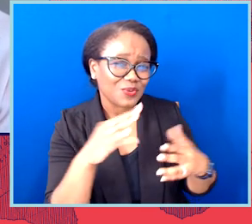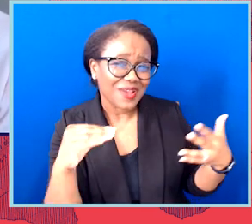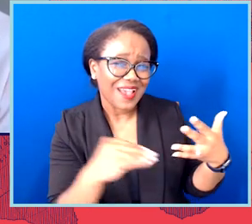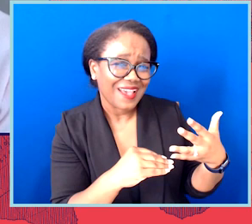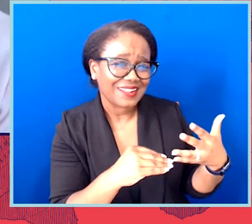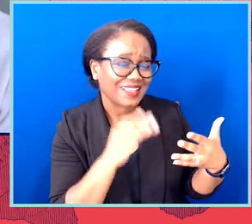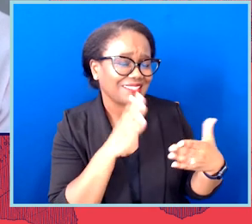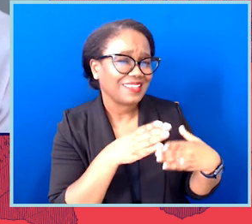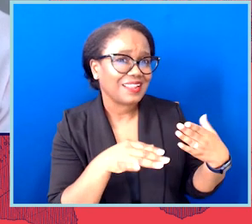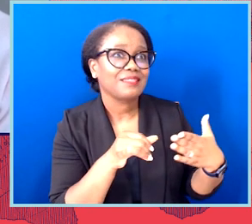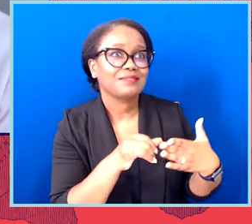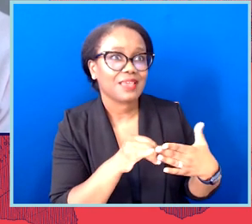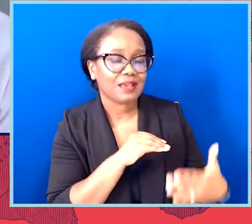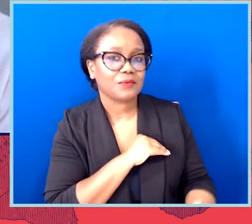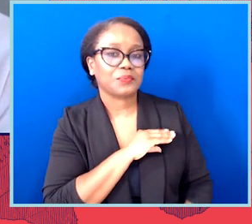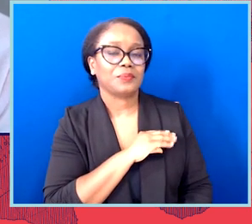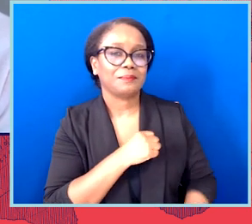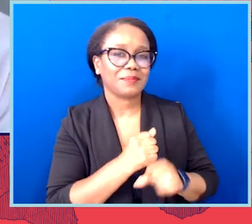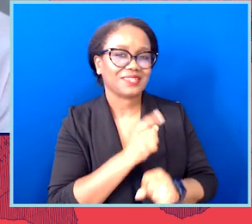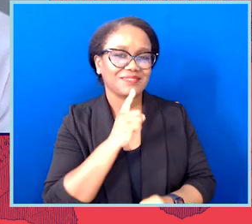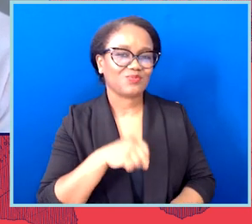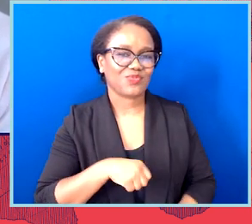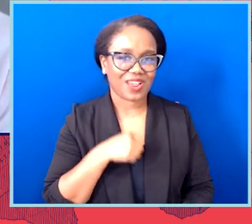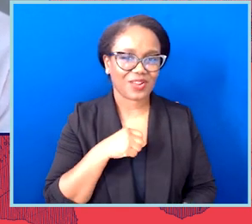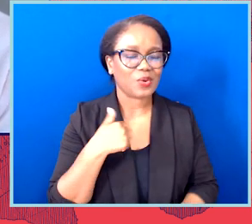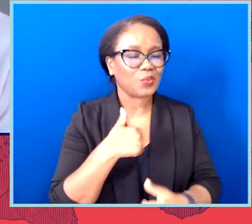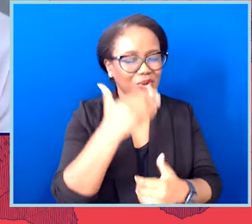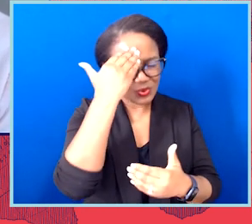And then we know that that building is going to come from a lot of the people listening